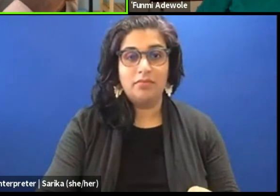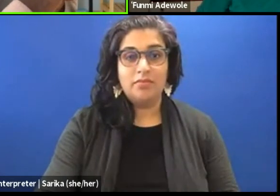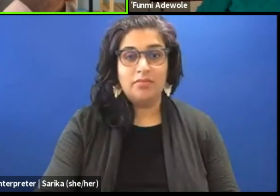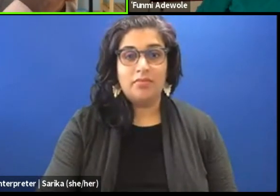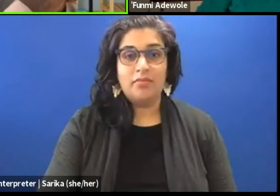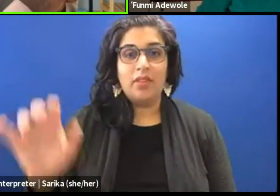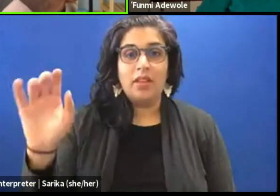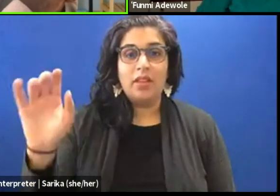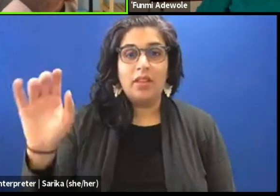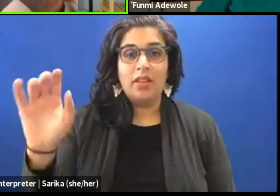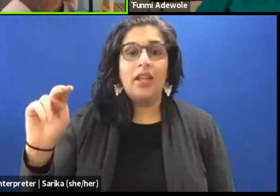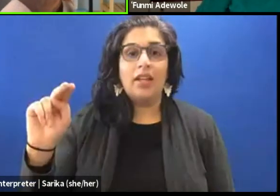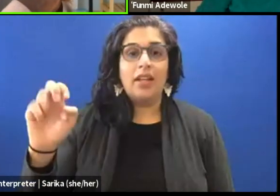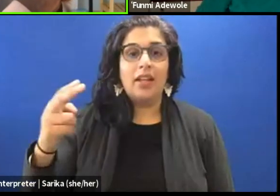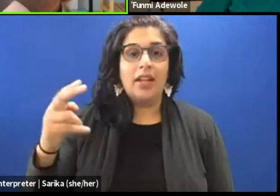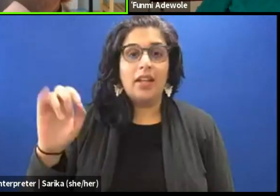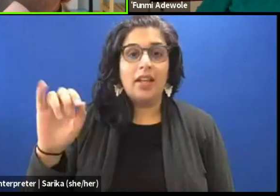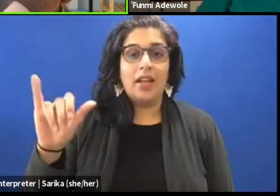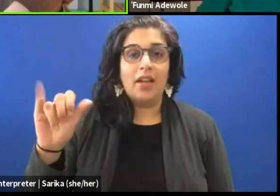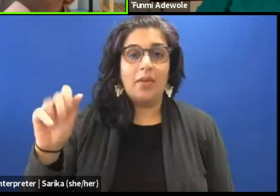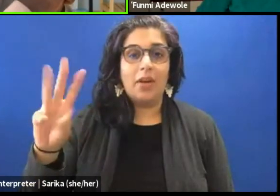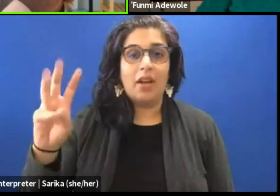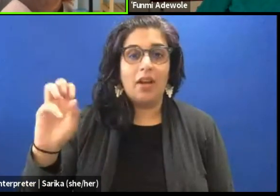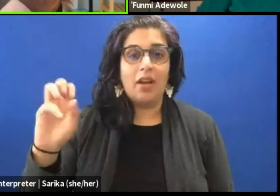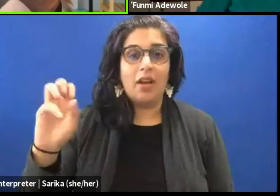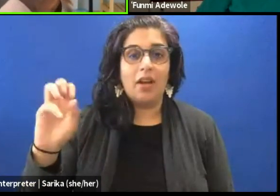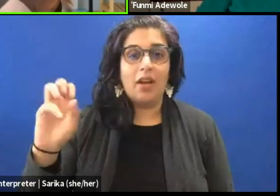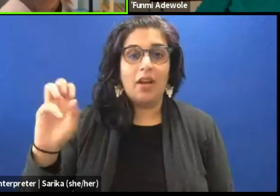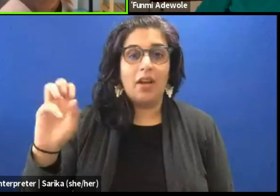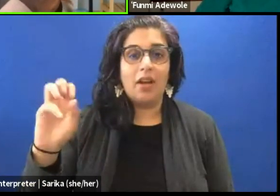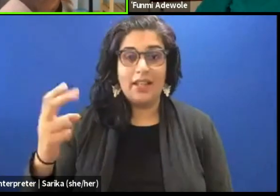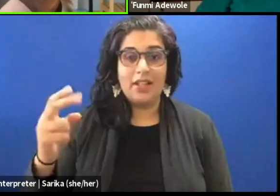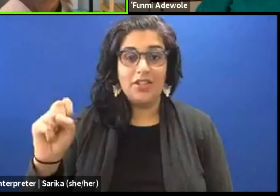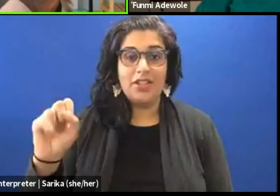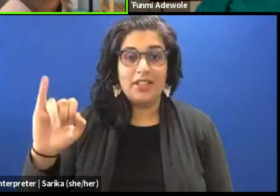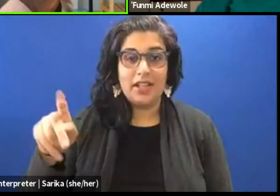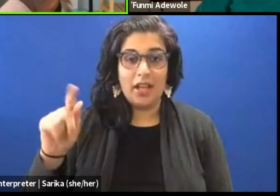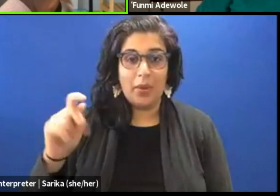and Nakoda and the homeland of the Métis, Michif Nation.